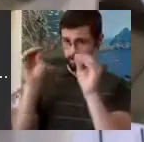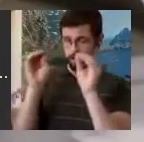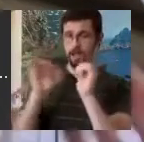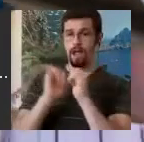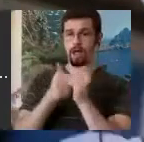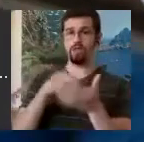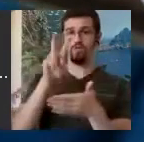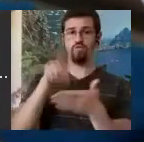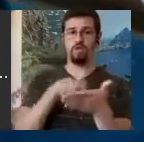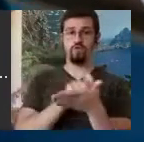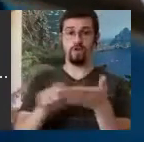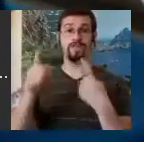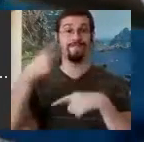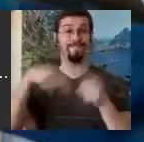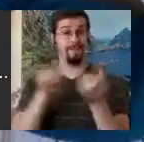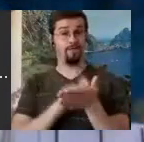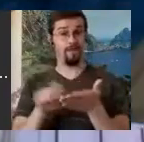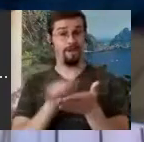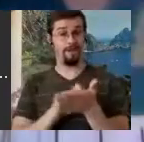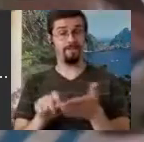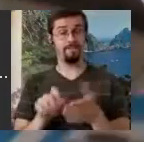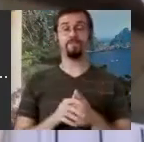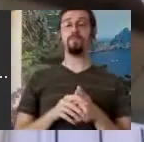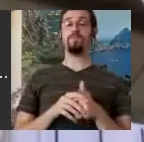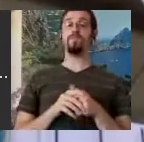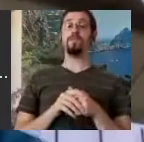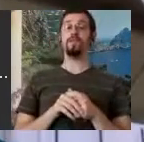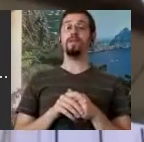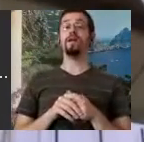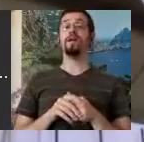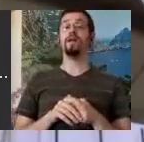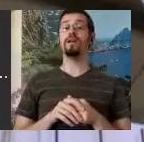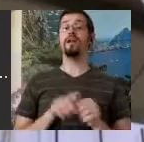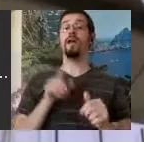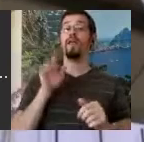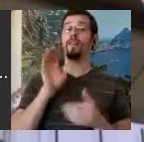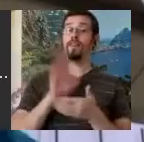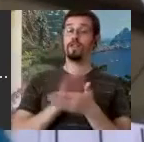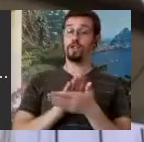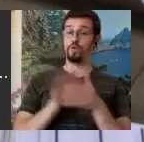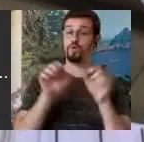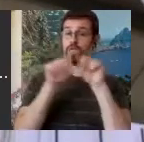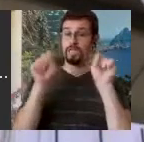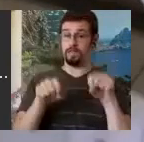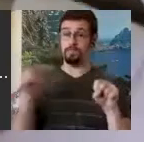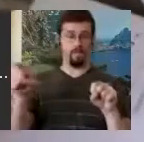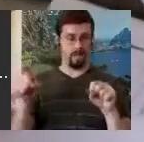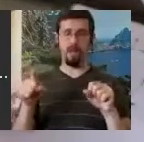They, in the school system there, adopted SignWriting under Britta Hansen at